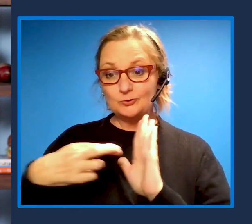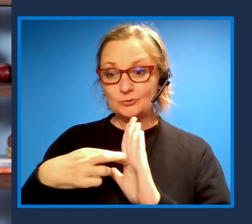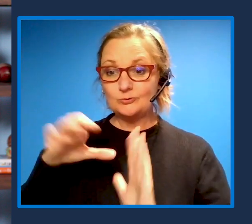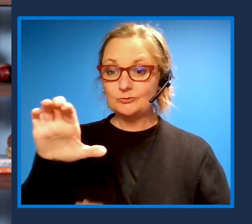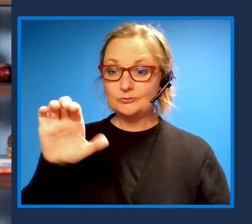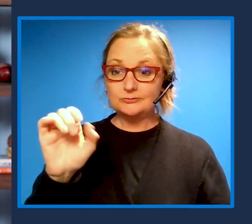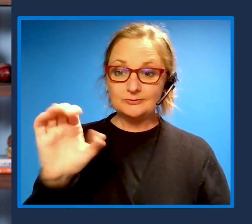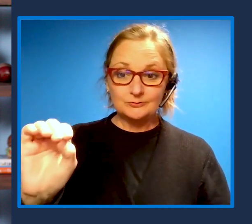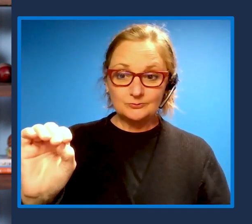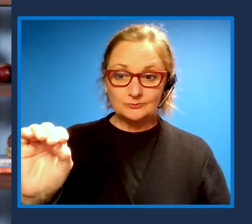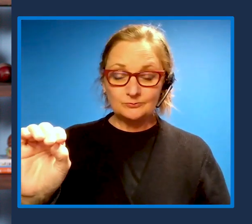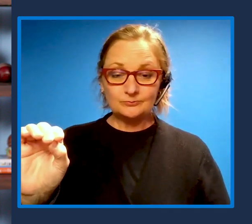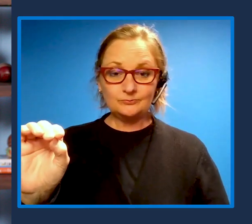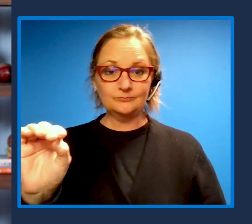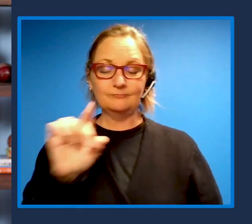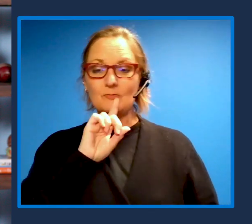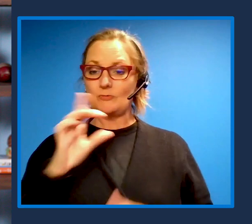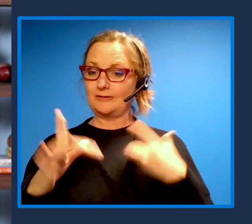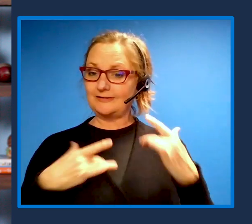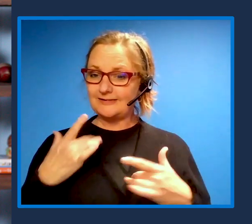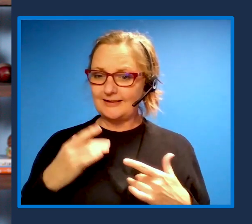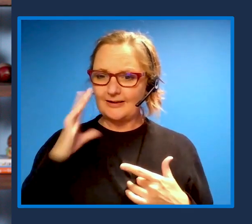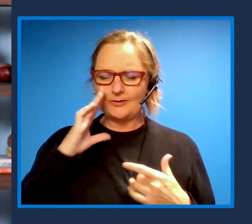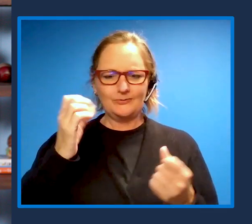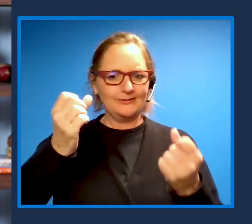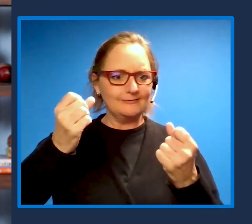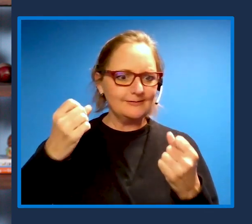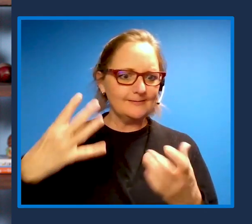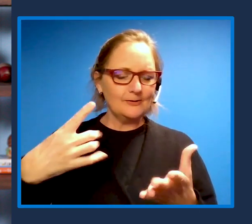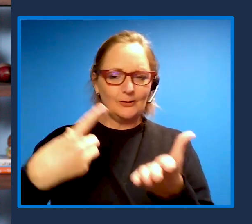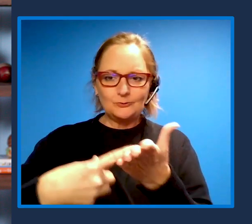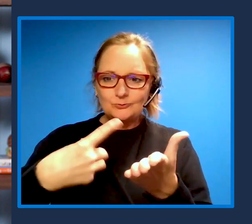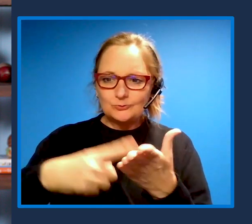I'm really excited, I know we got a lot to talk about,